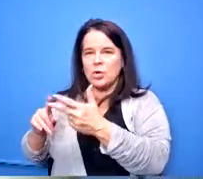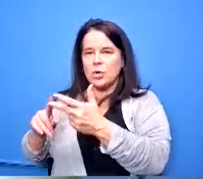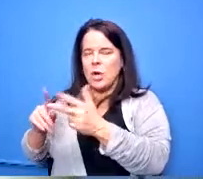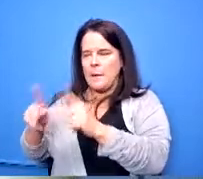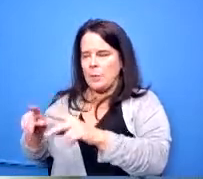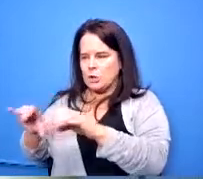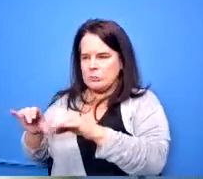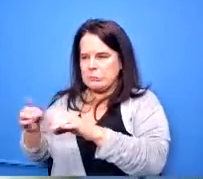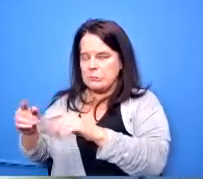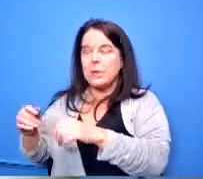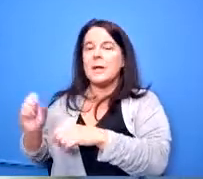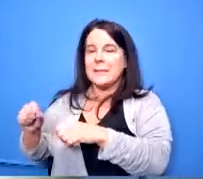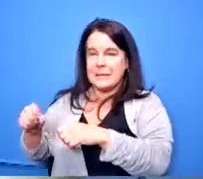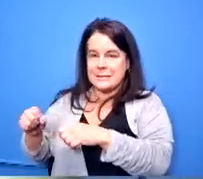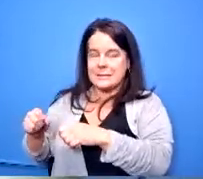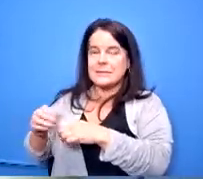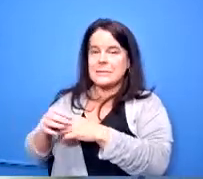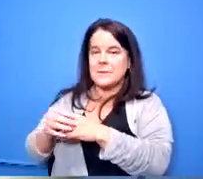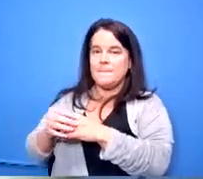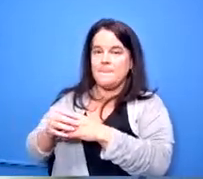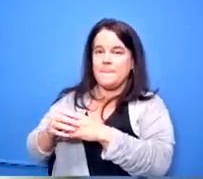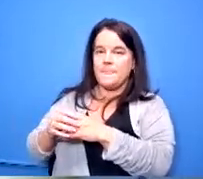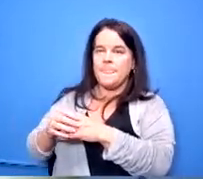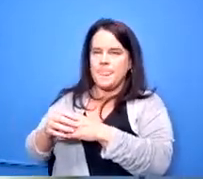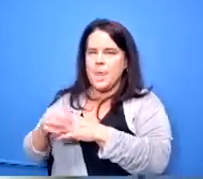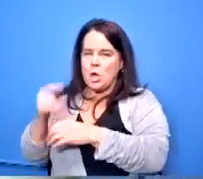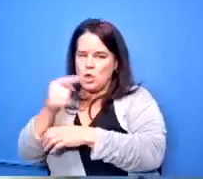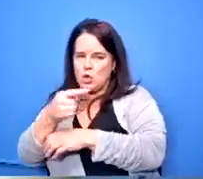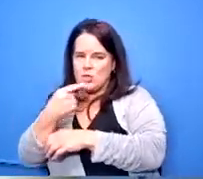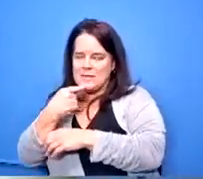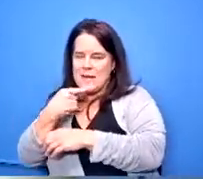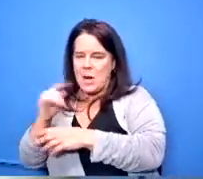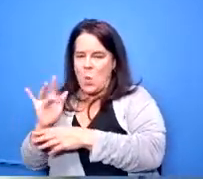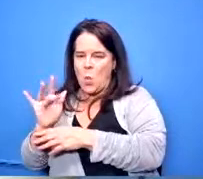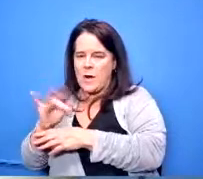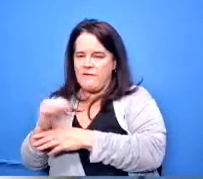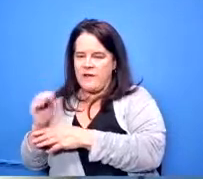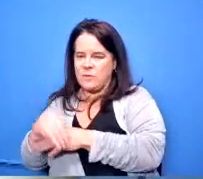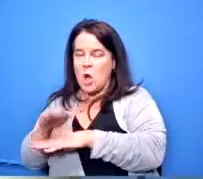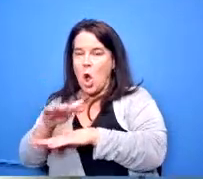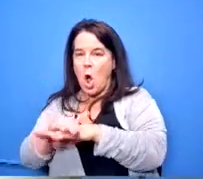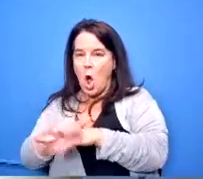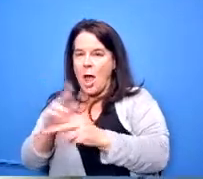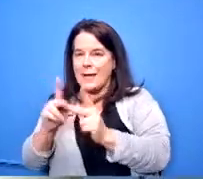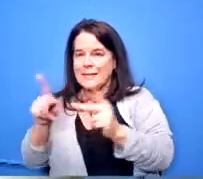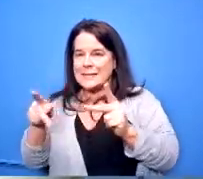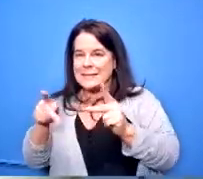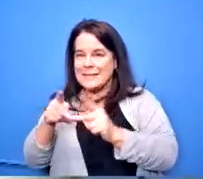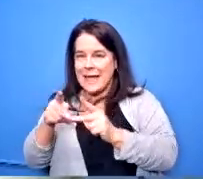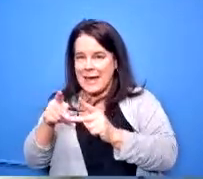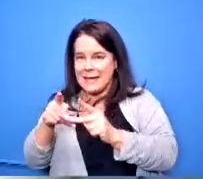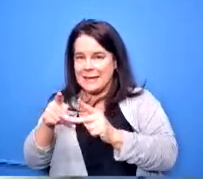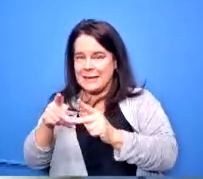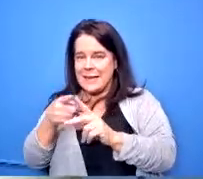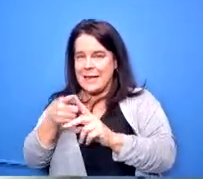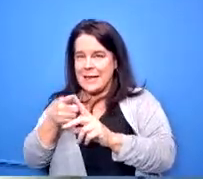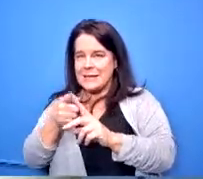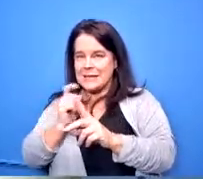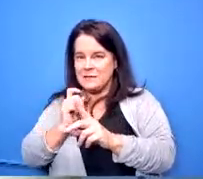contractor right so you're saying the 25 on-site workforce go is taken from them actually coming